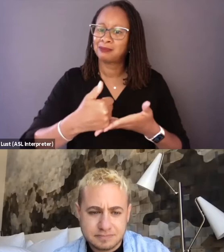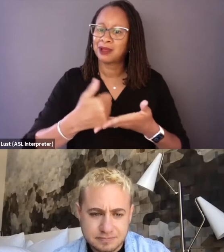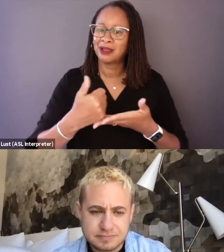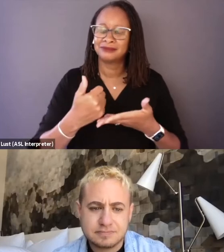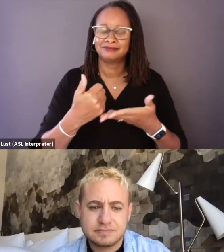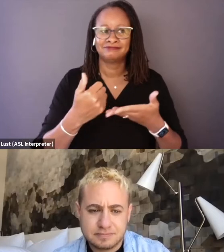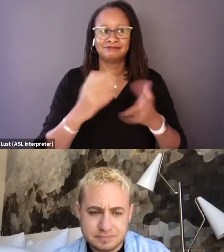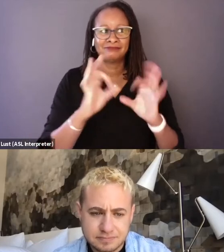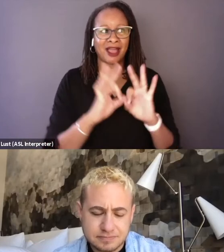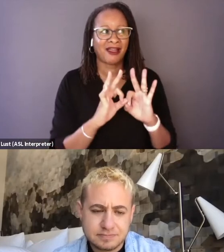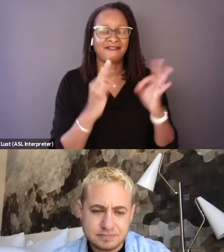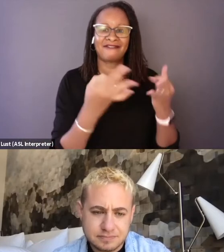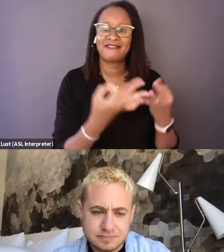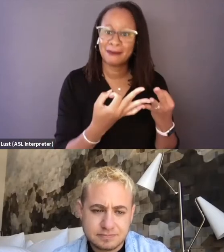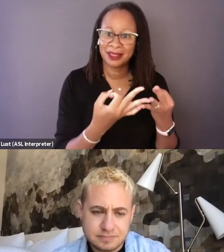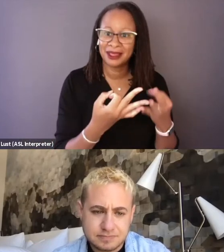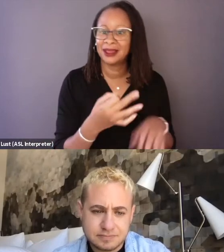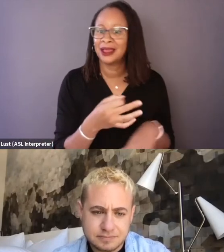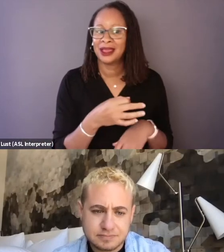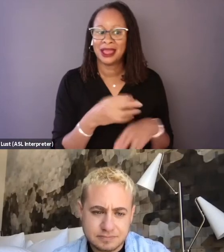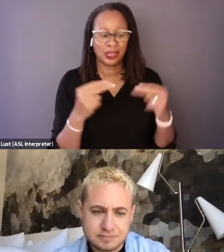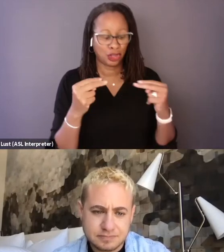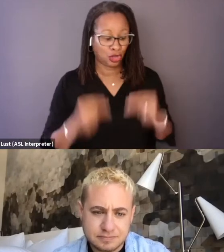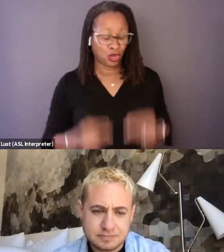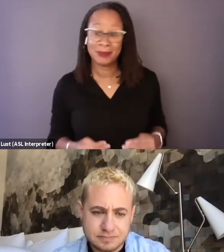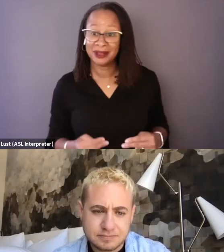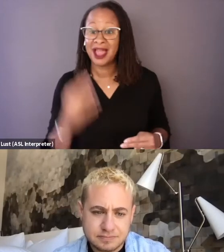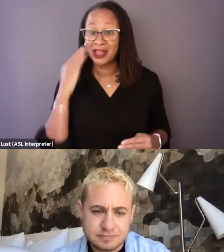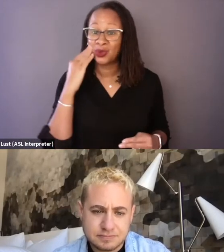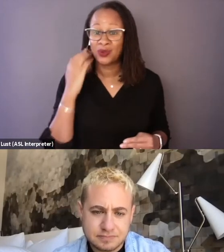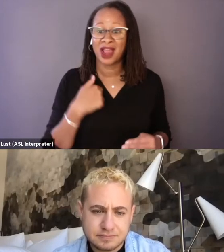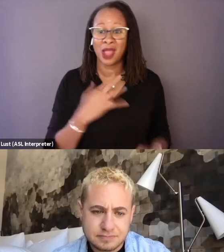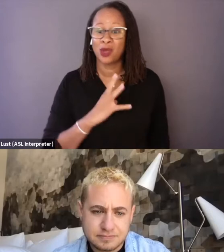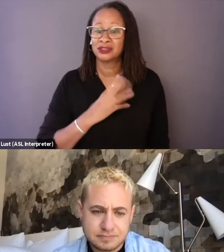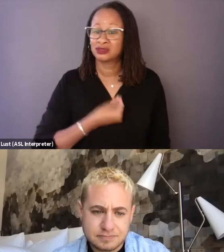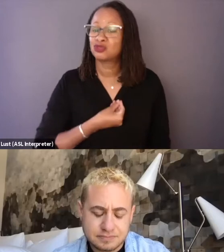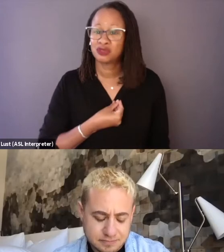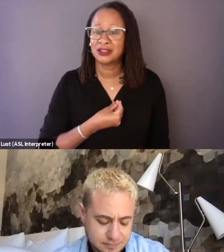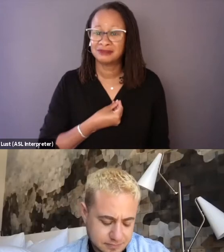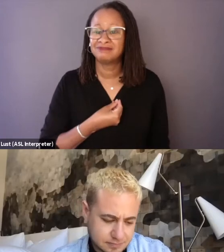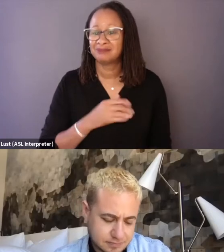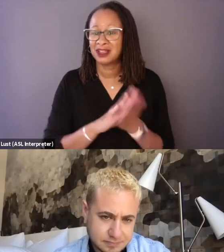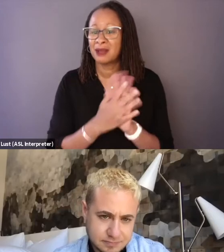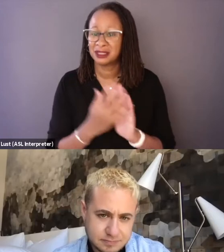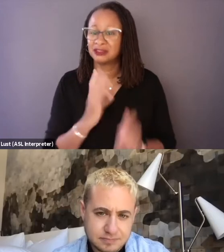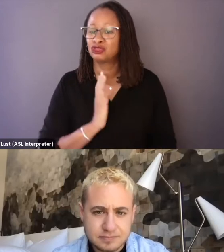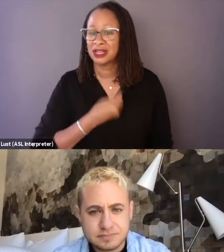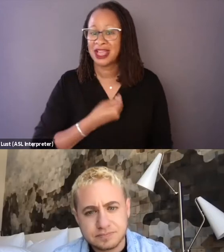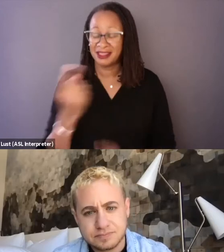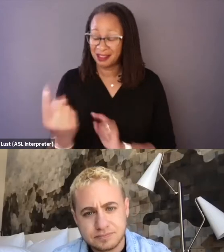and specifically a human that was transitioning that I really, really love. And when they came to me really early for support,